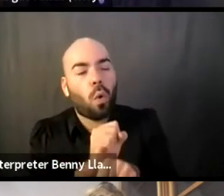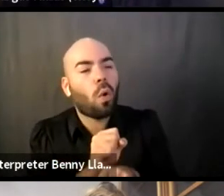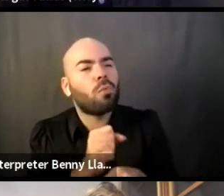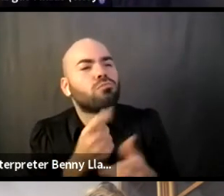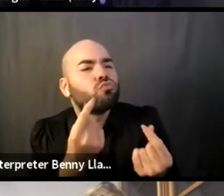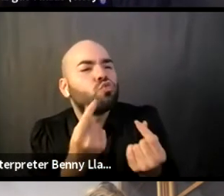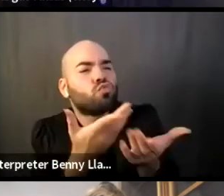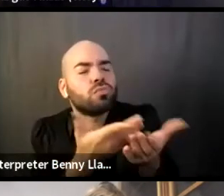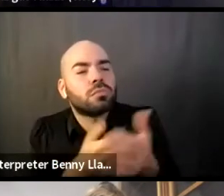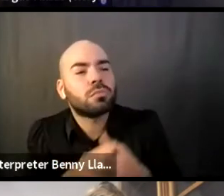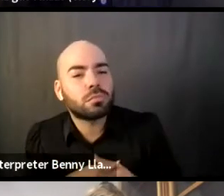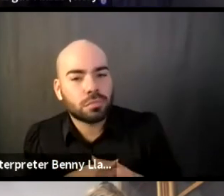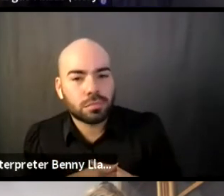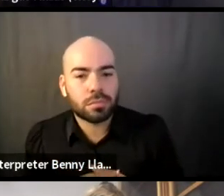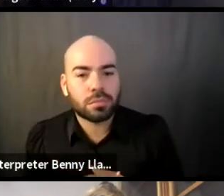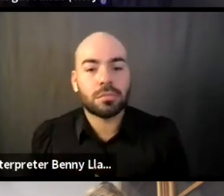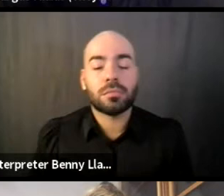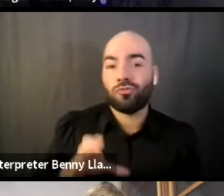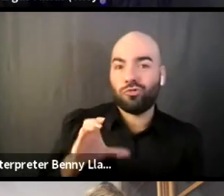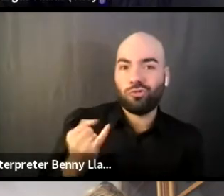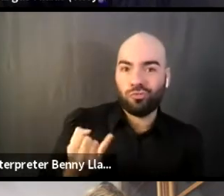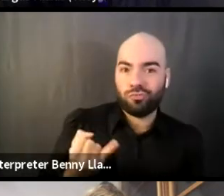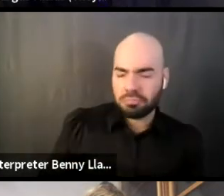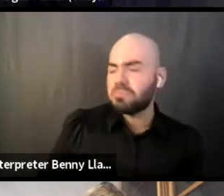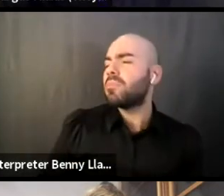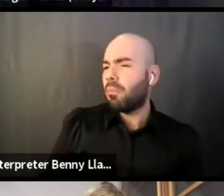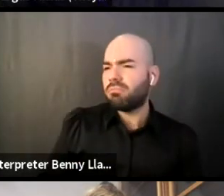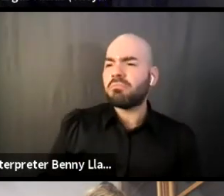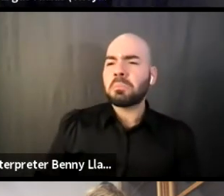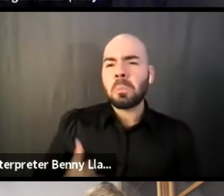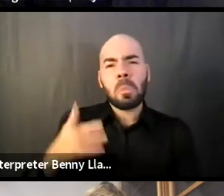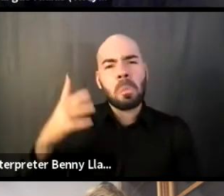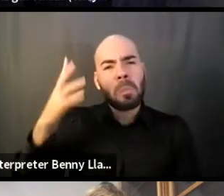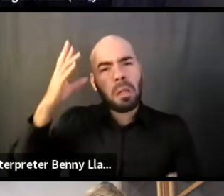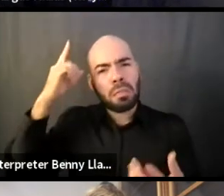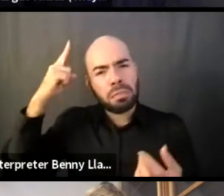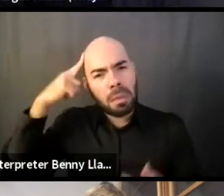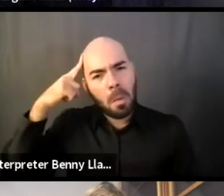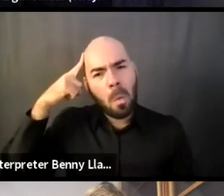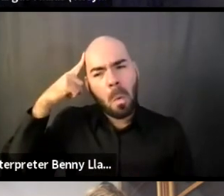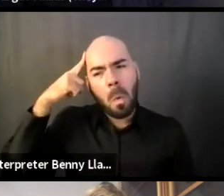Yeah, I think it's just, we haven't had the opportunity yet, actually.